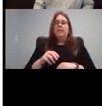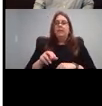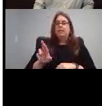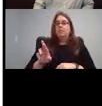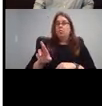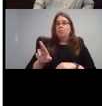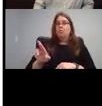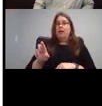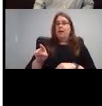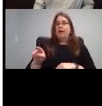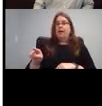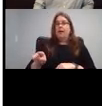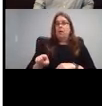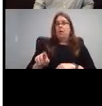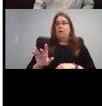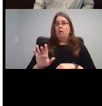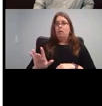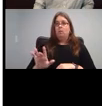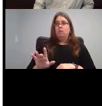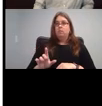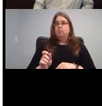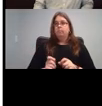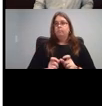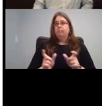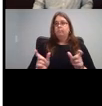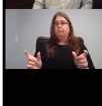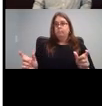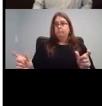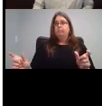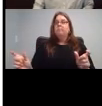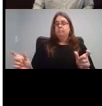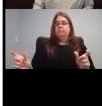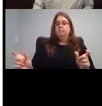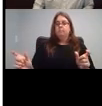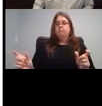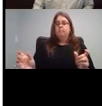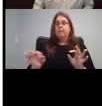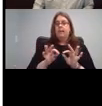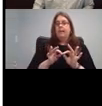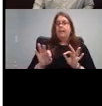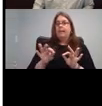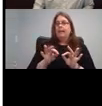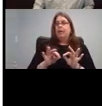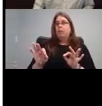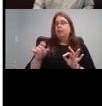that'll take me into more tabs. So language for school aged kids